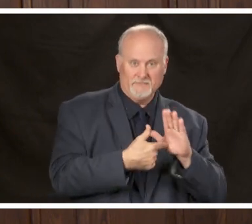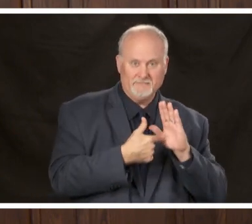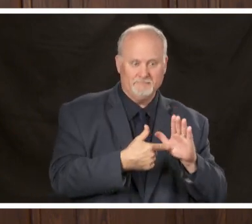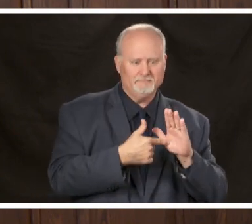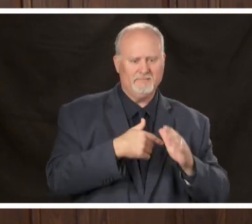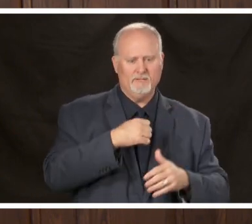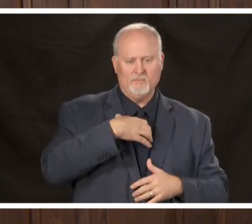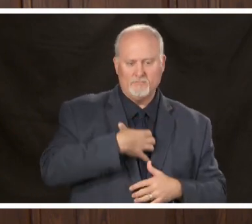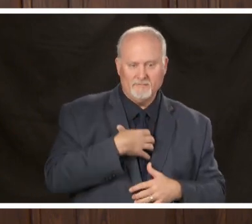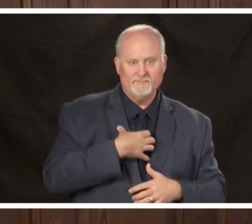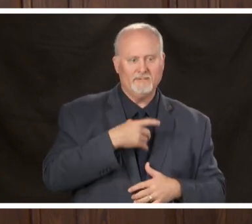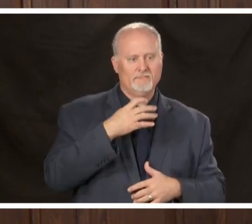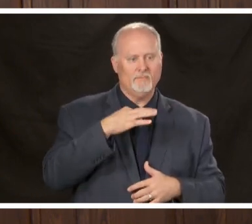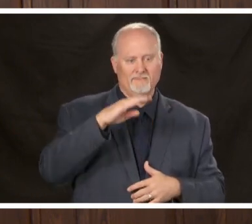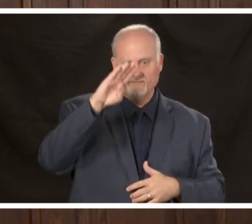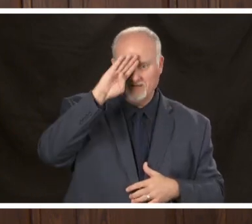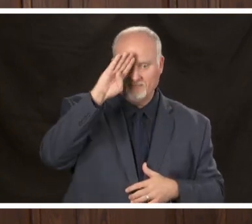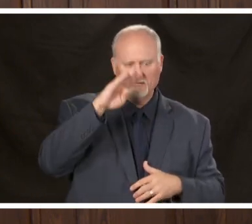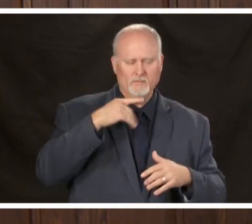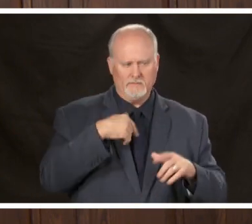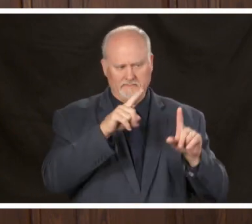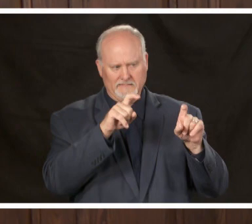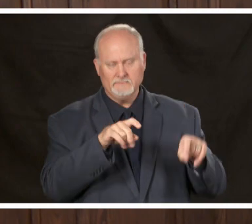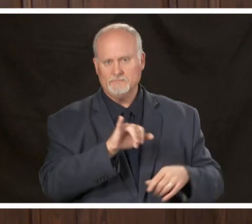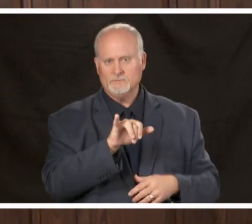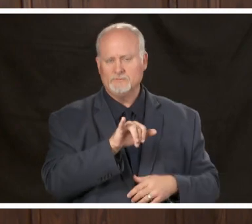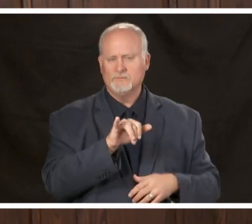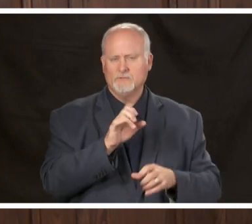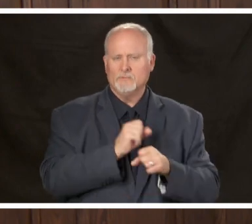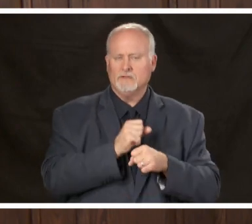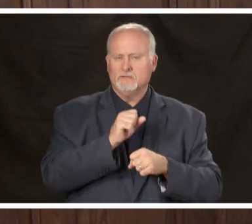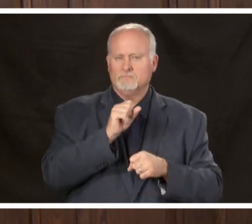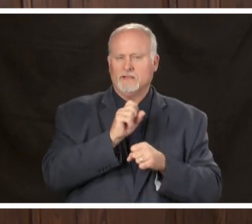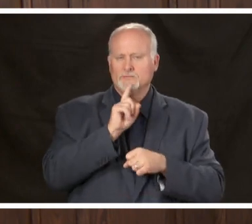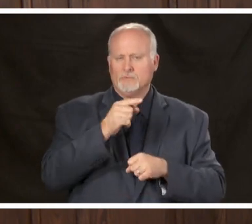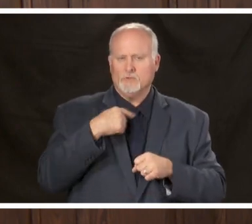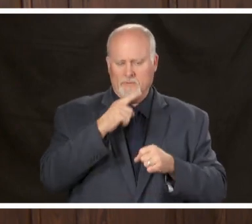do so is part of contact tracing epidemiologic investigations so we're